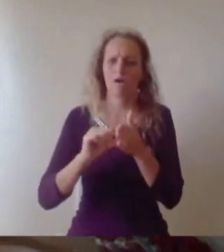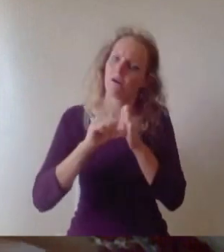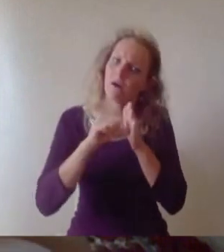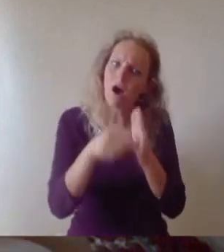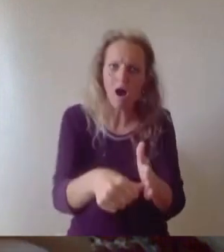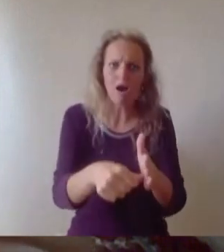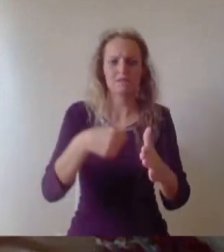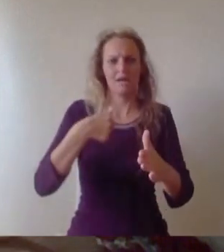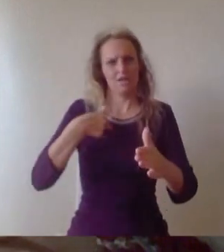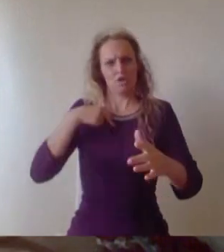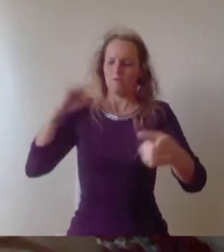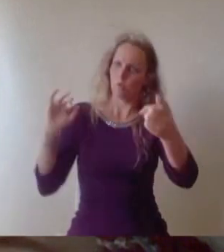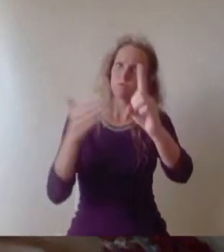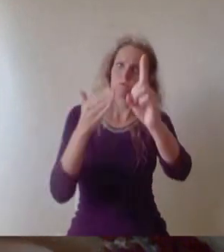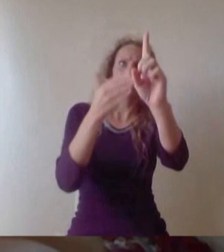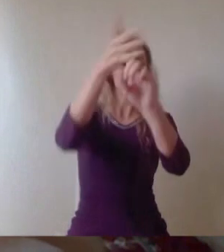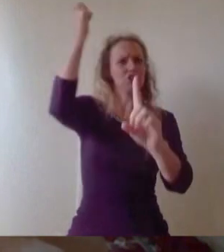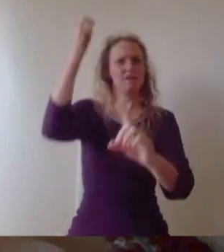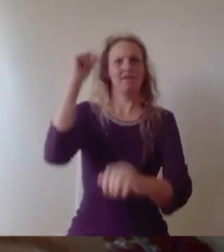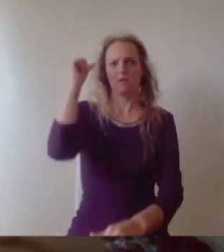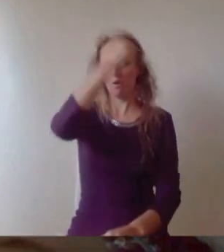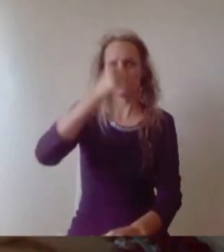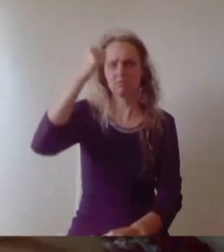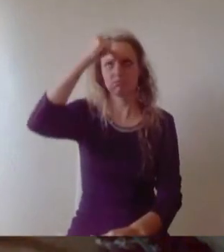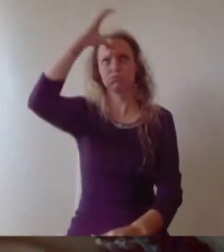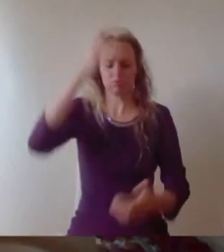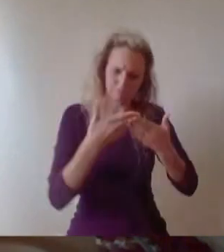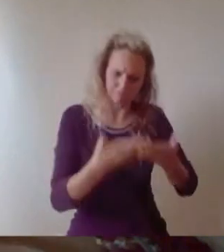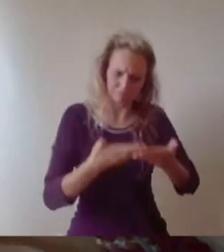to obtain your Bristol degree and as we look ahead to what's likely to be